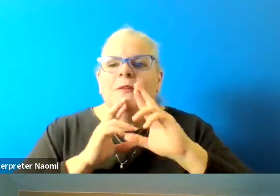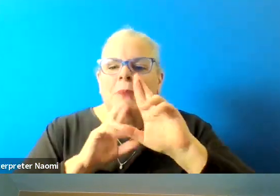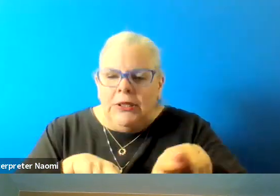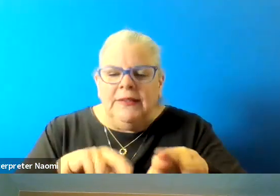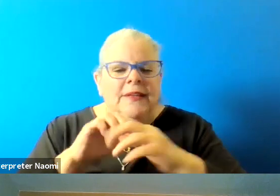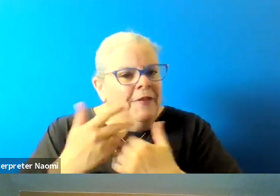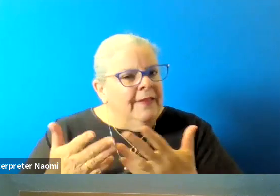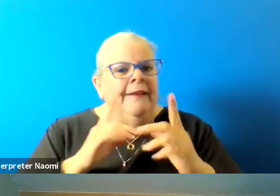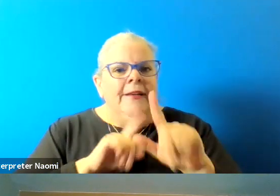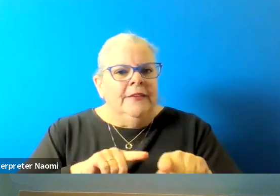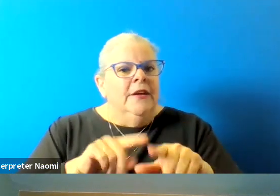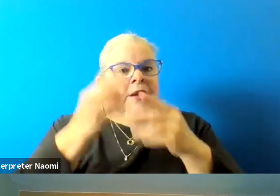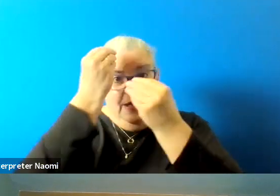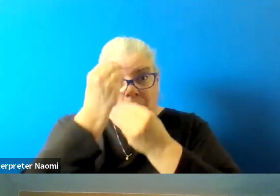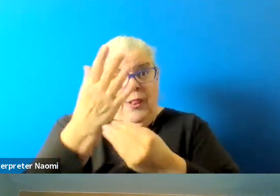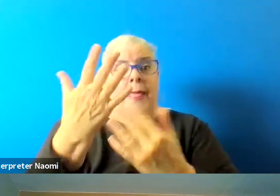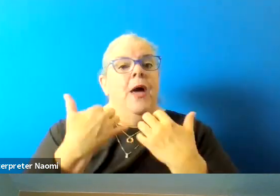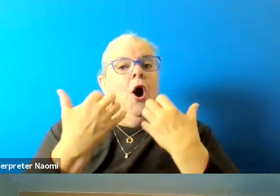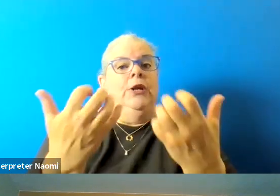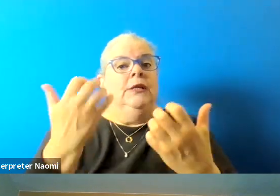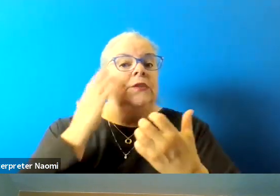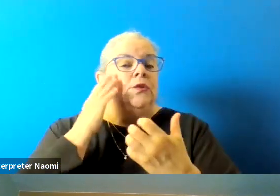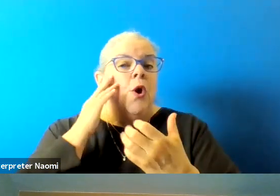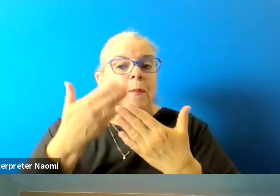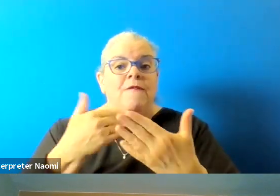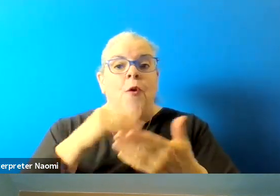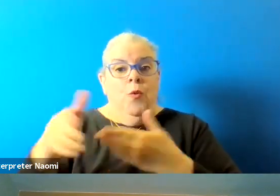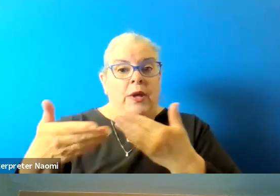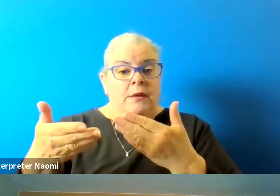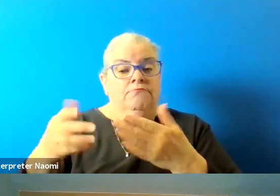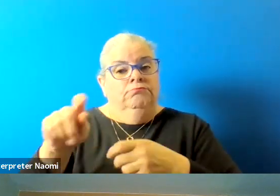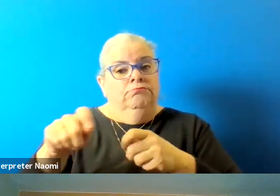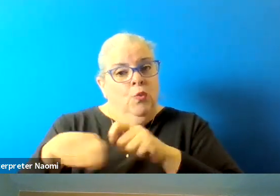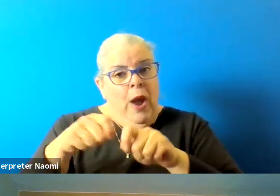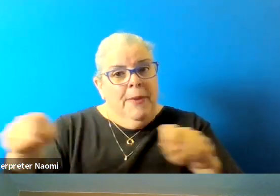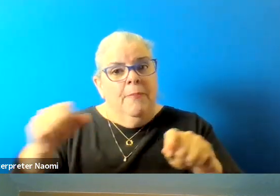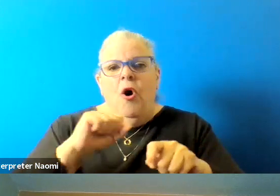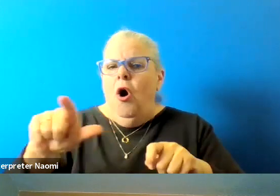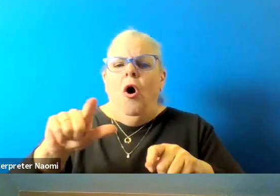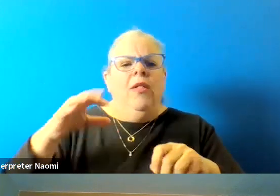Just to let the audience know, before we can close up, all of the candidates were invited to join us.